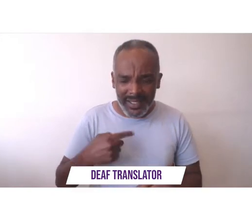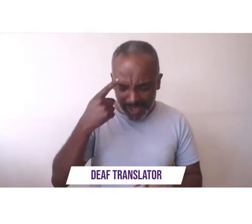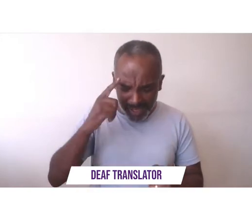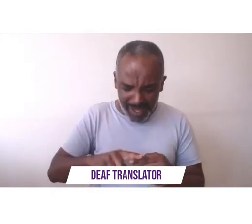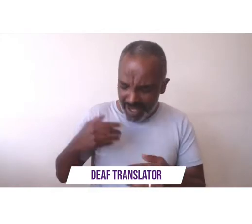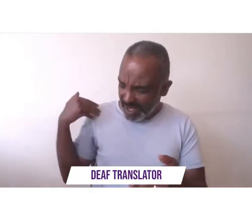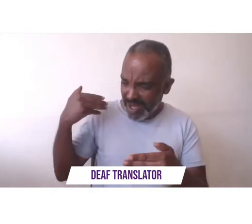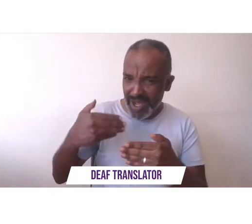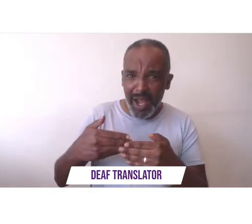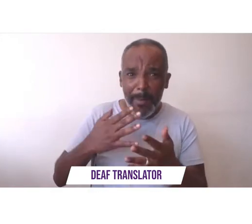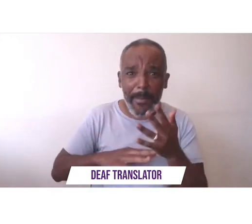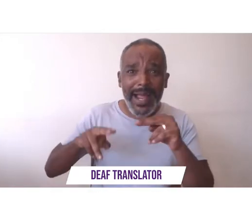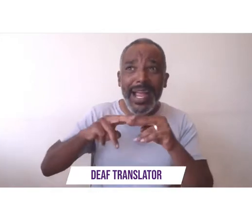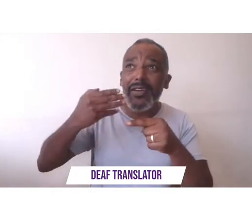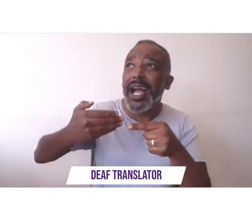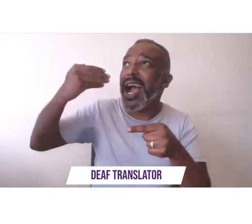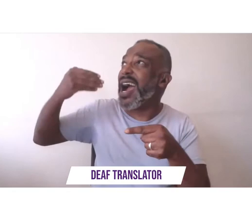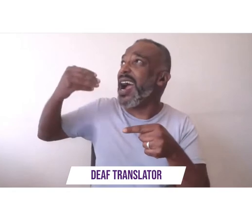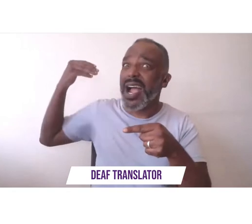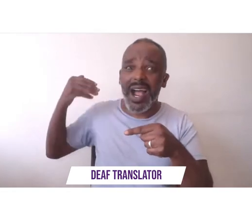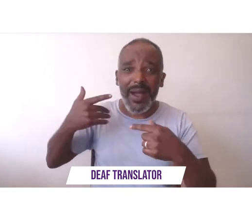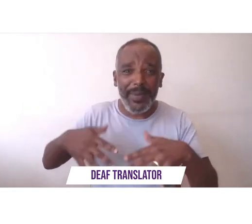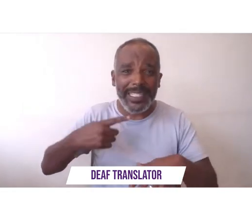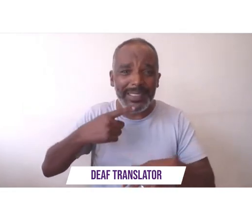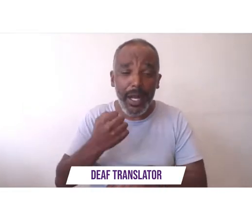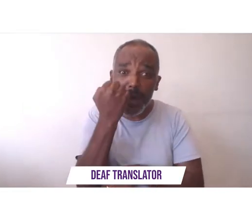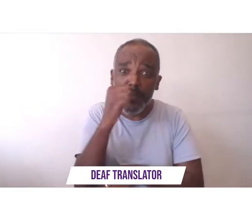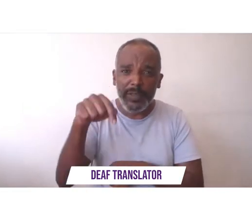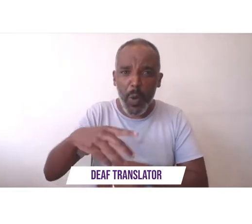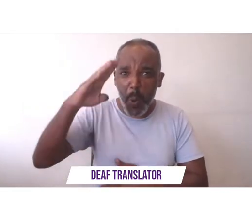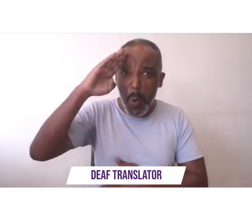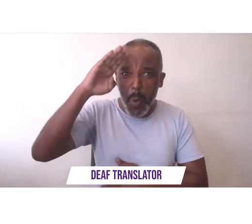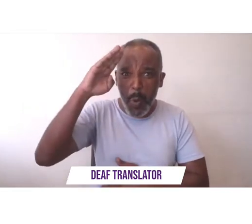the rebellion came with consequences i rebel frequently knowing that being free